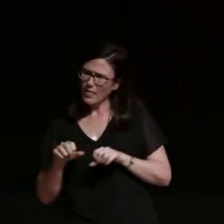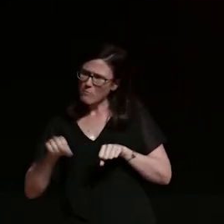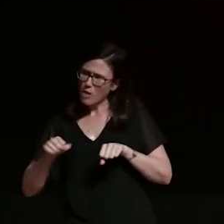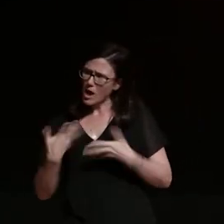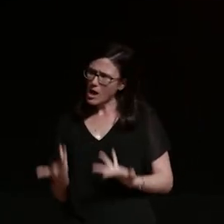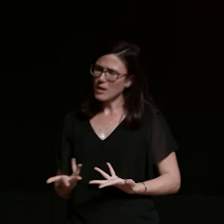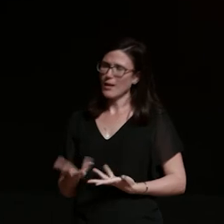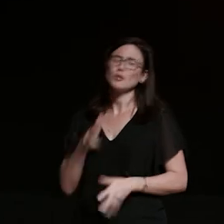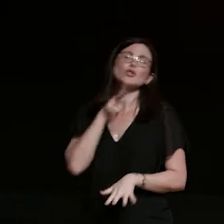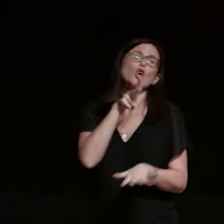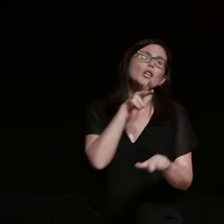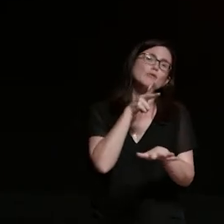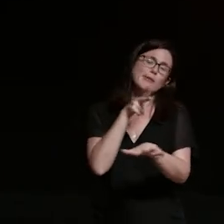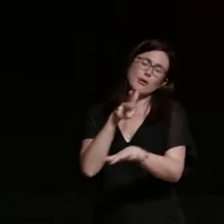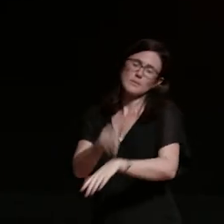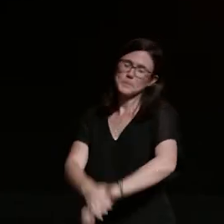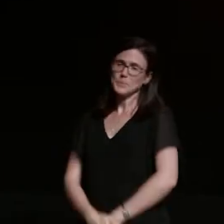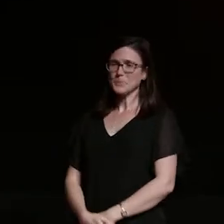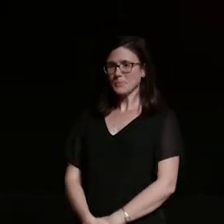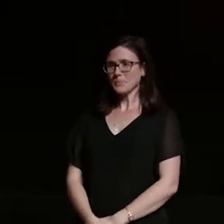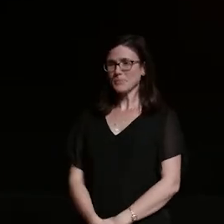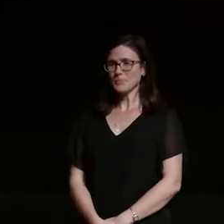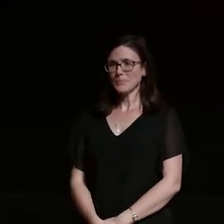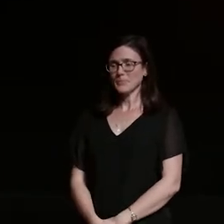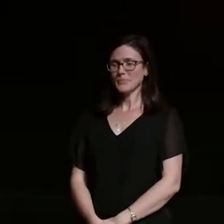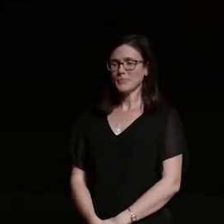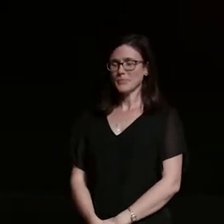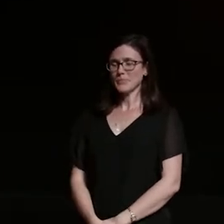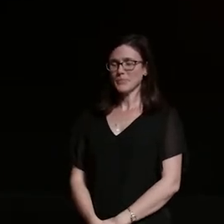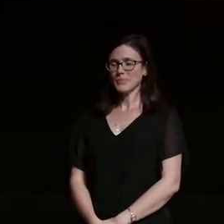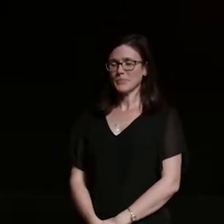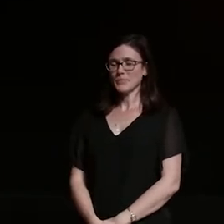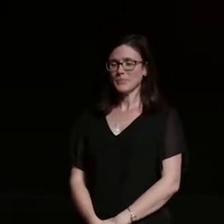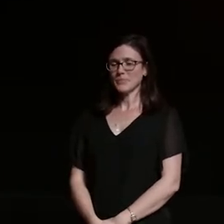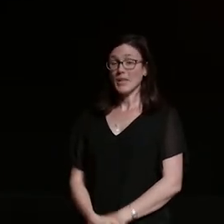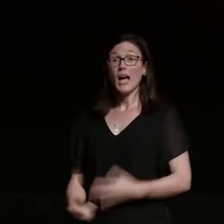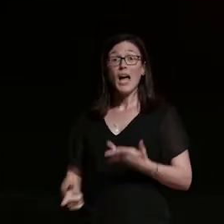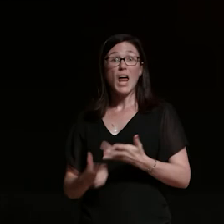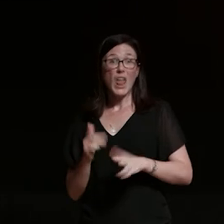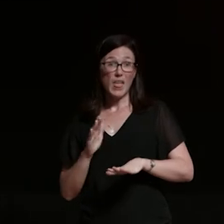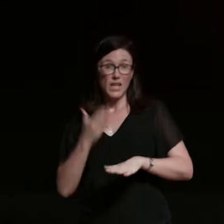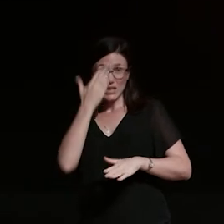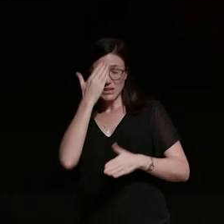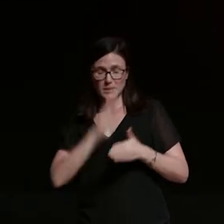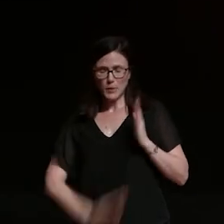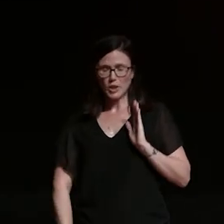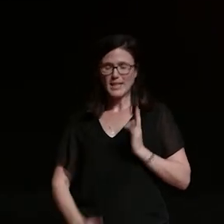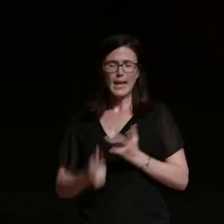just kidding just kidding um or another time at a classic bike race meetup eraser dude came